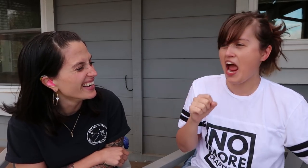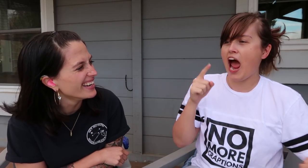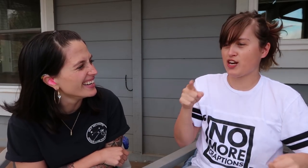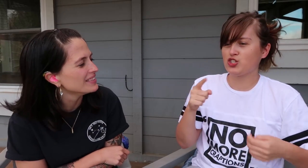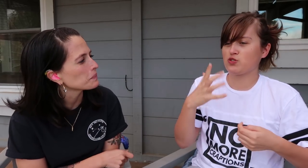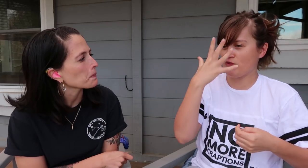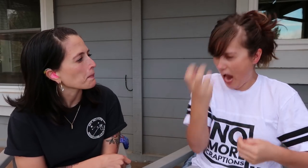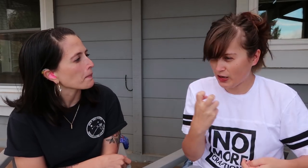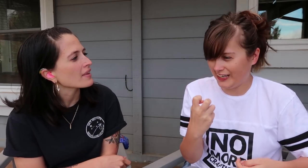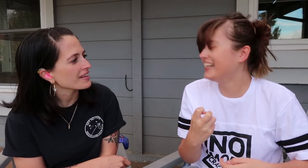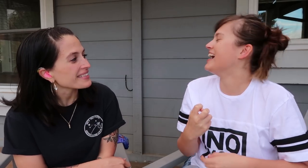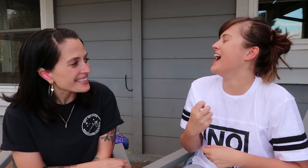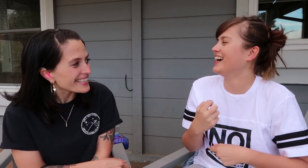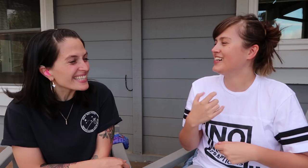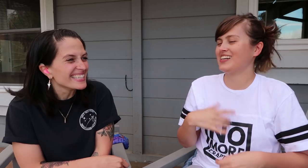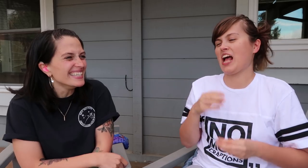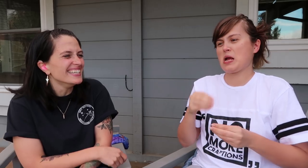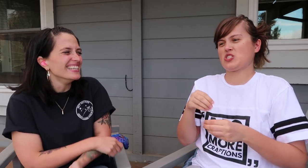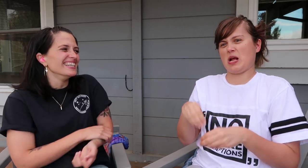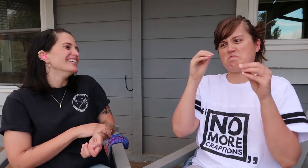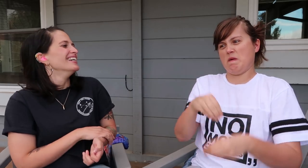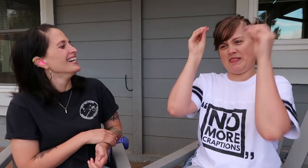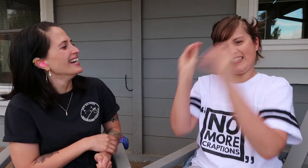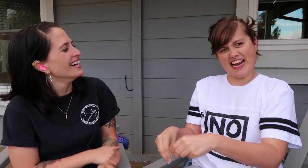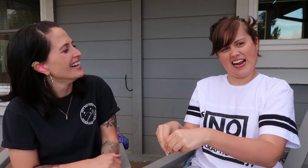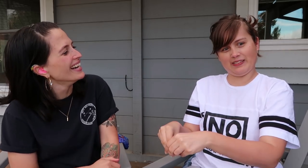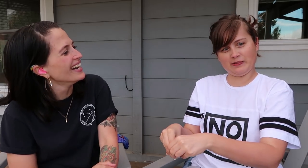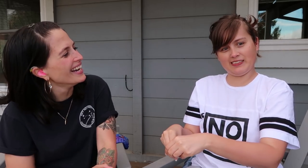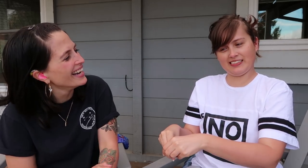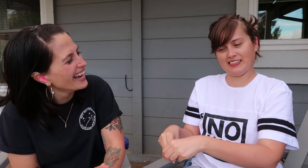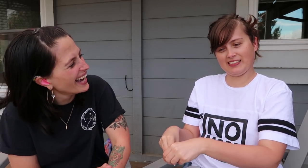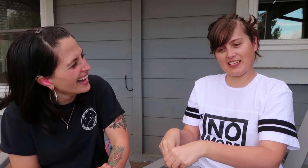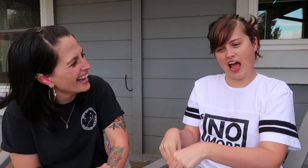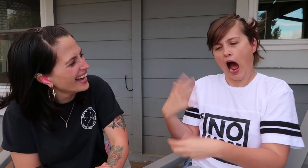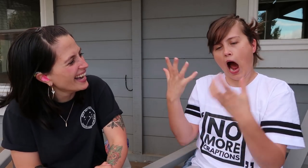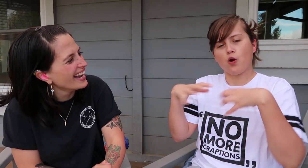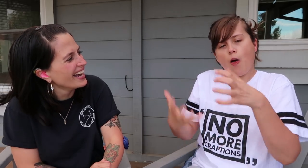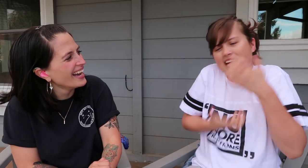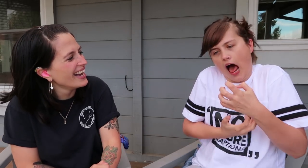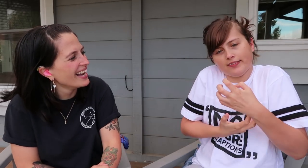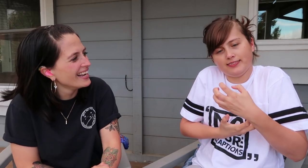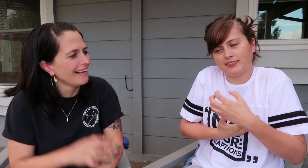And then she’s very angry. She’s like, “Put me down! I don’t want to be held!”